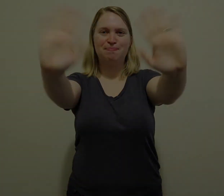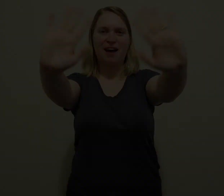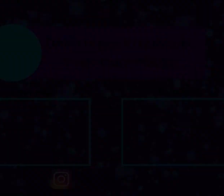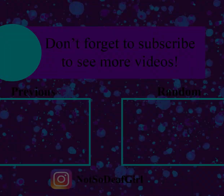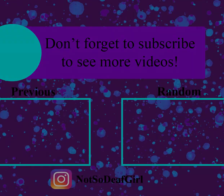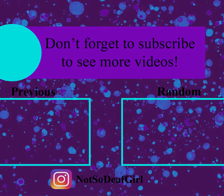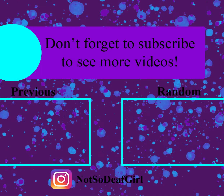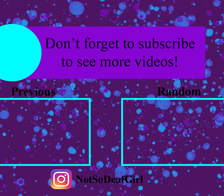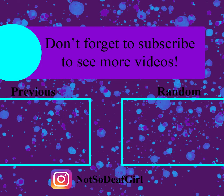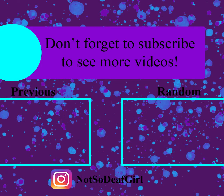Bye